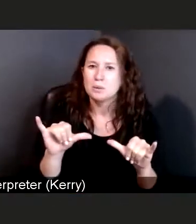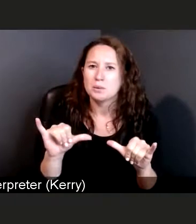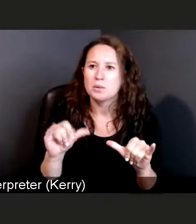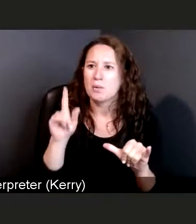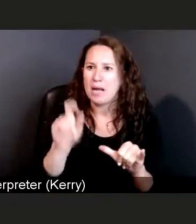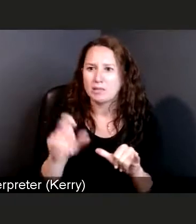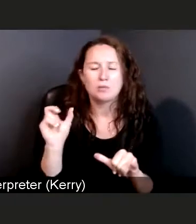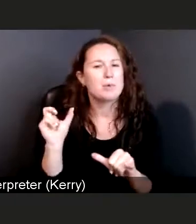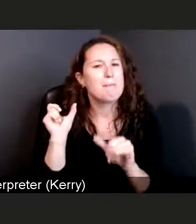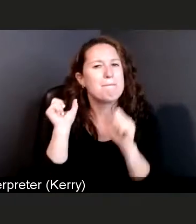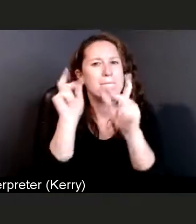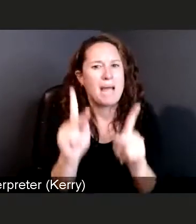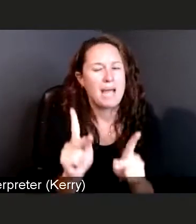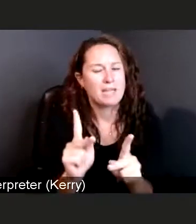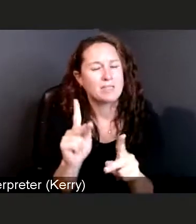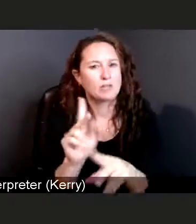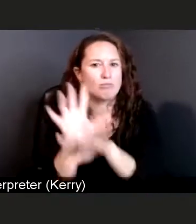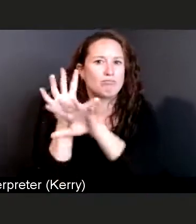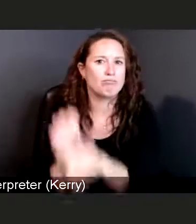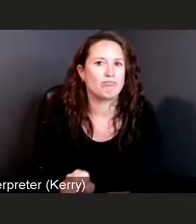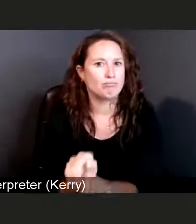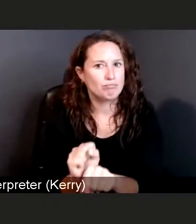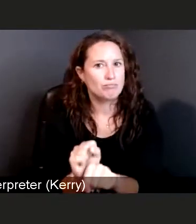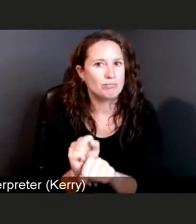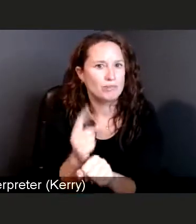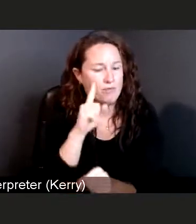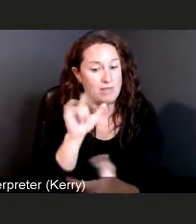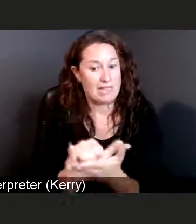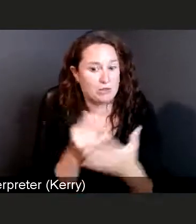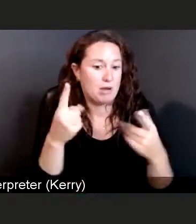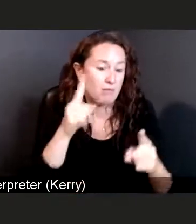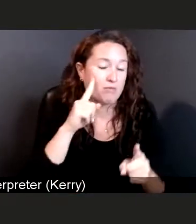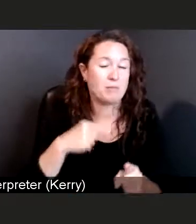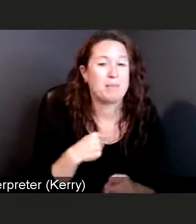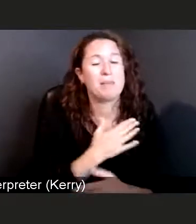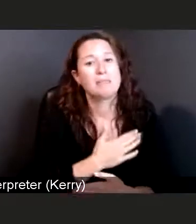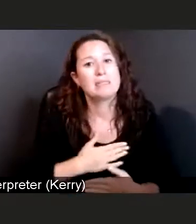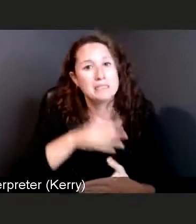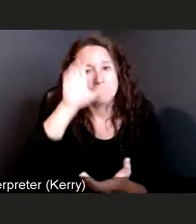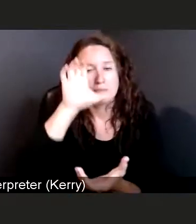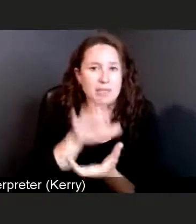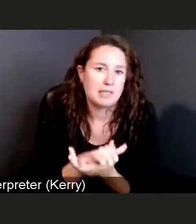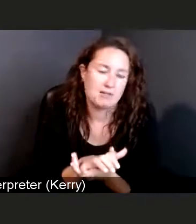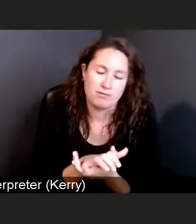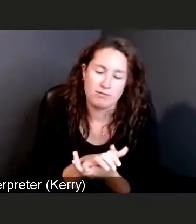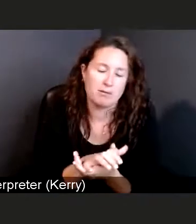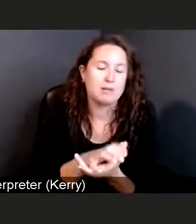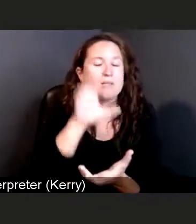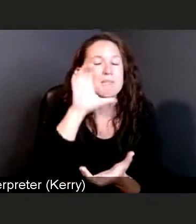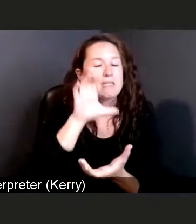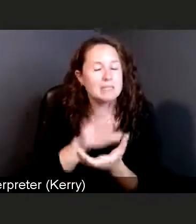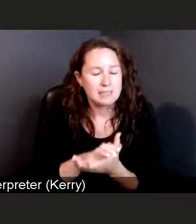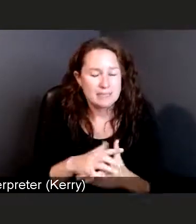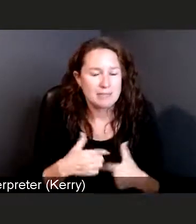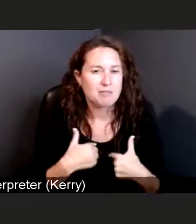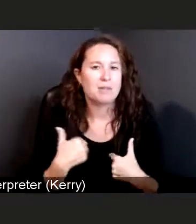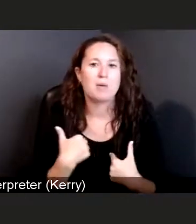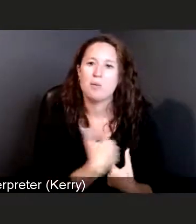But please believe me, please believe me, we have the ability to get this under control